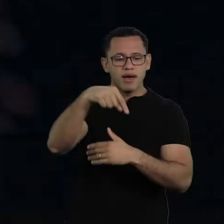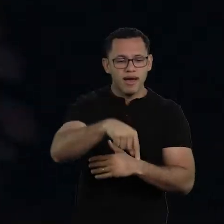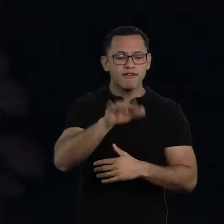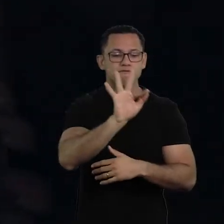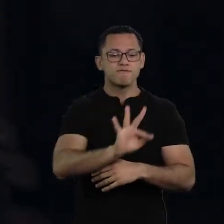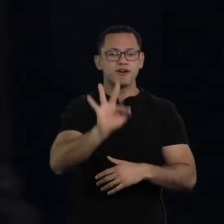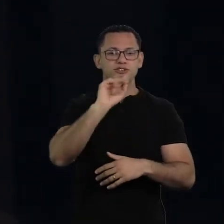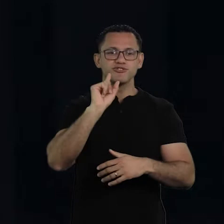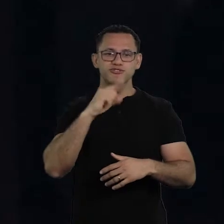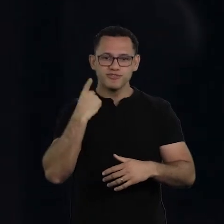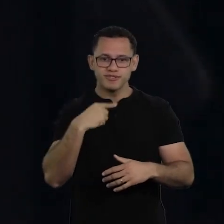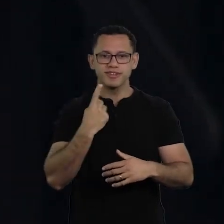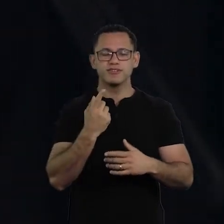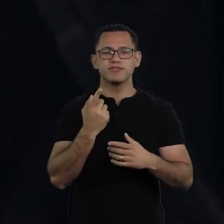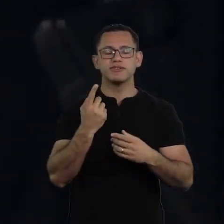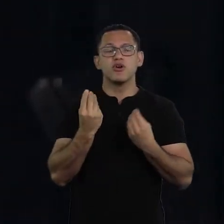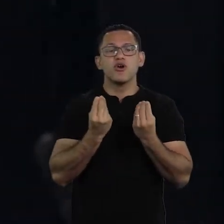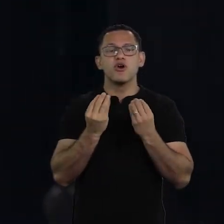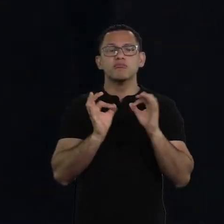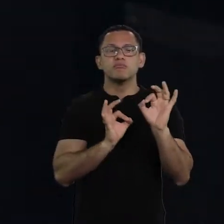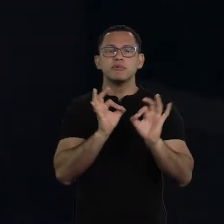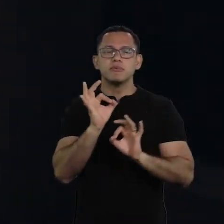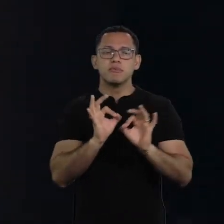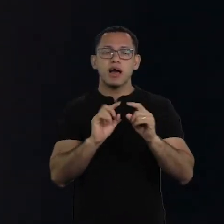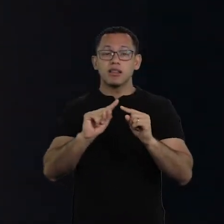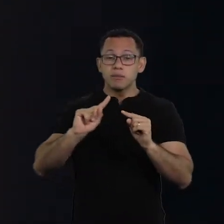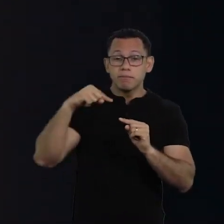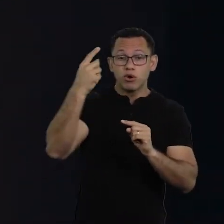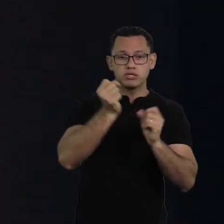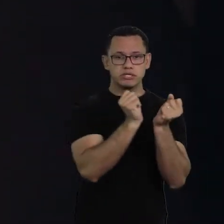to prepare the country for post-abolition.